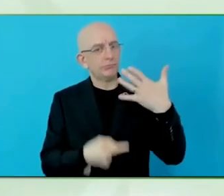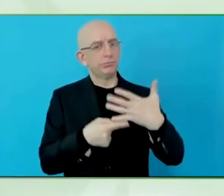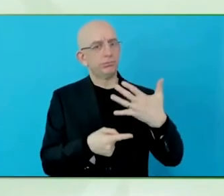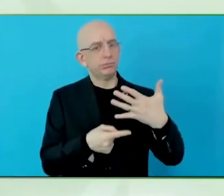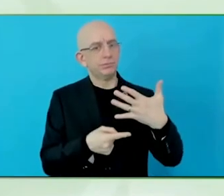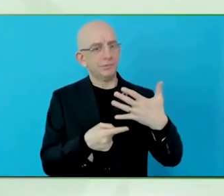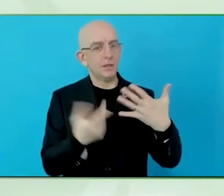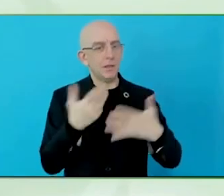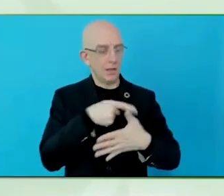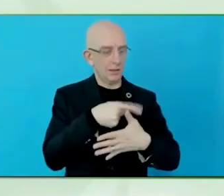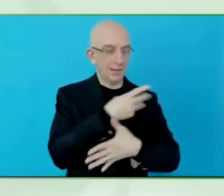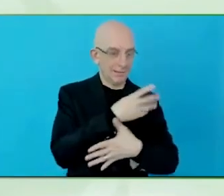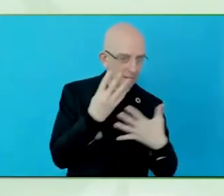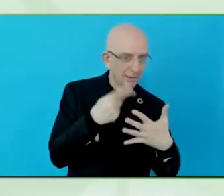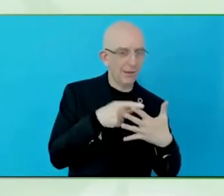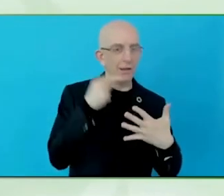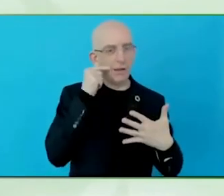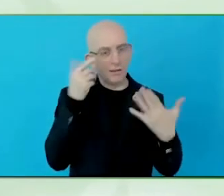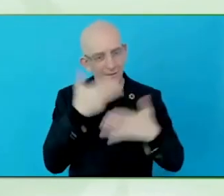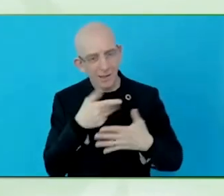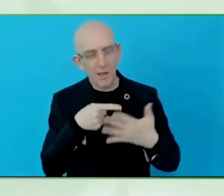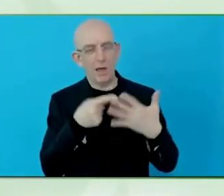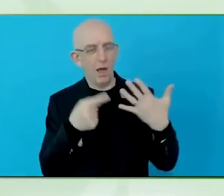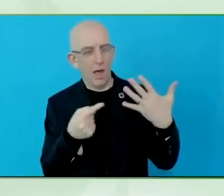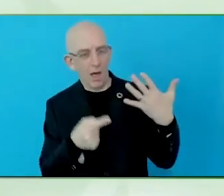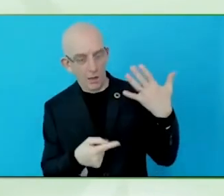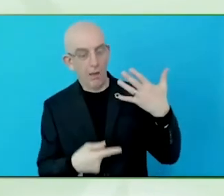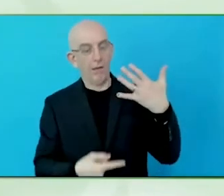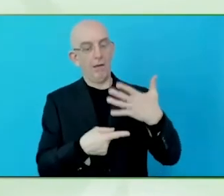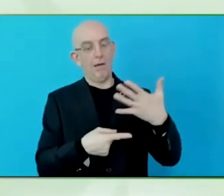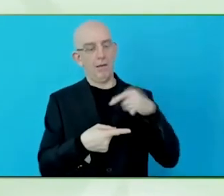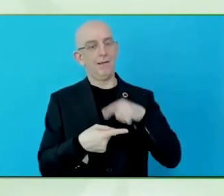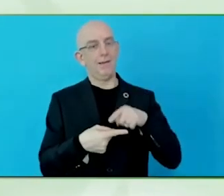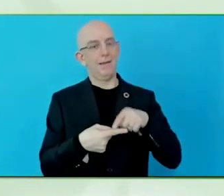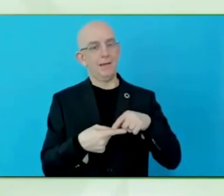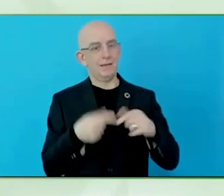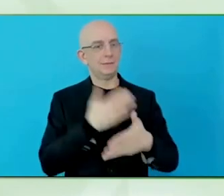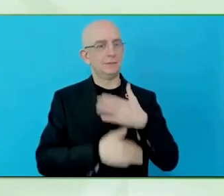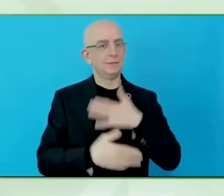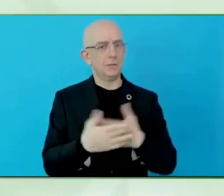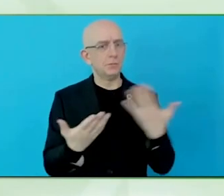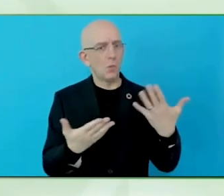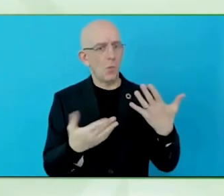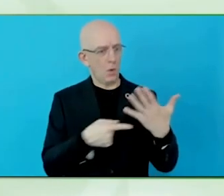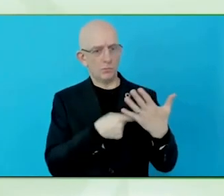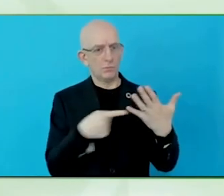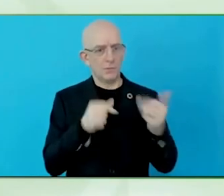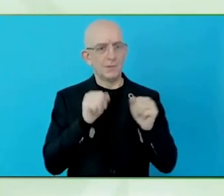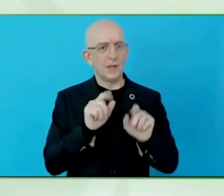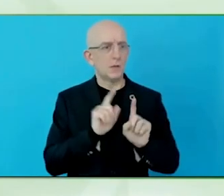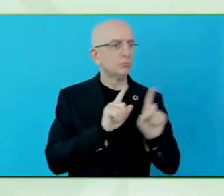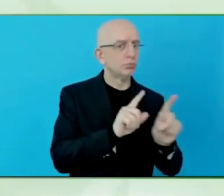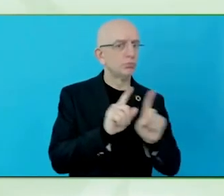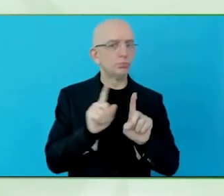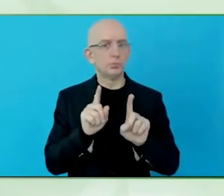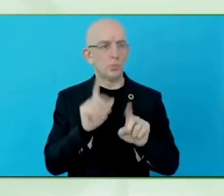Until you make it sexy, businesses won't realise the business opportunity unto it, and won't jump onto it.